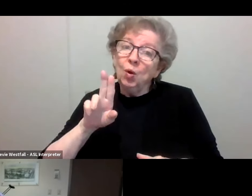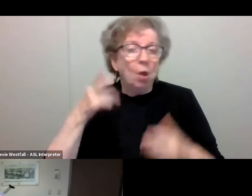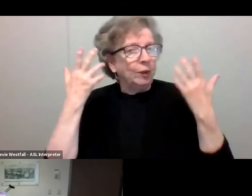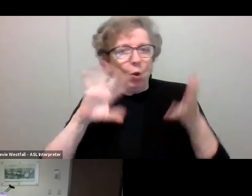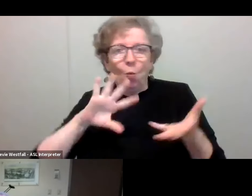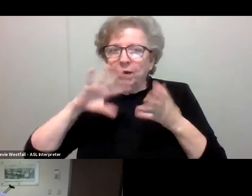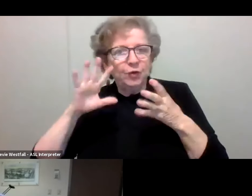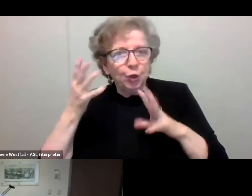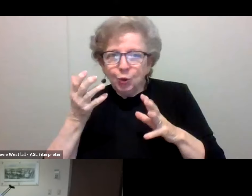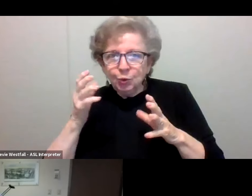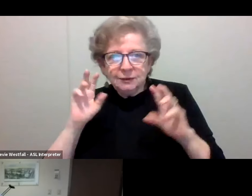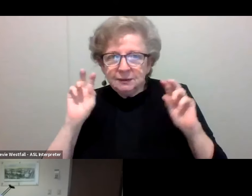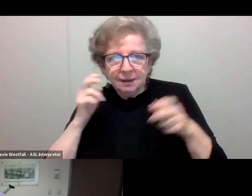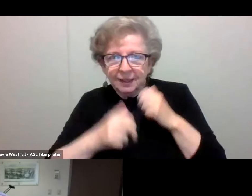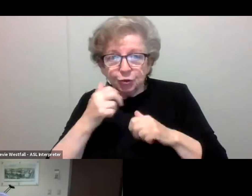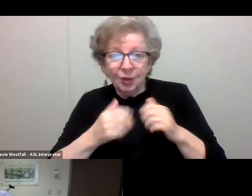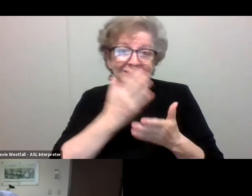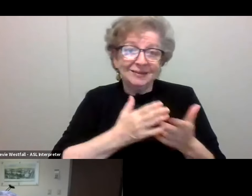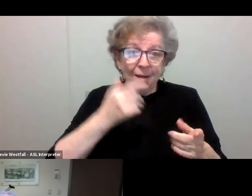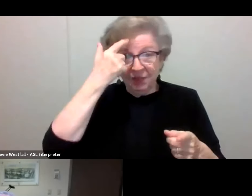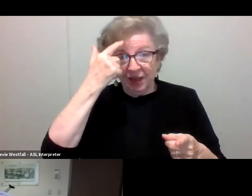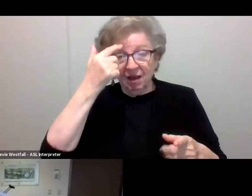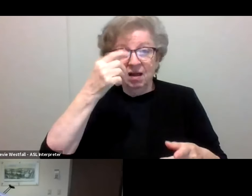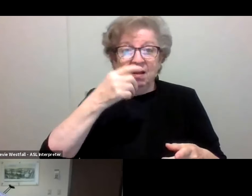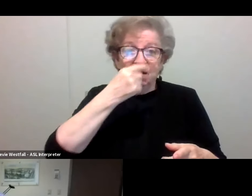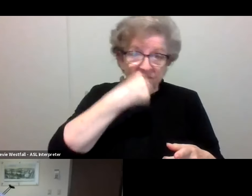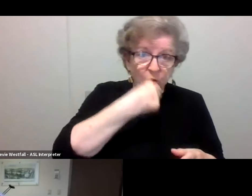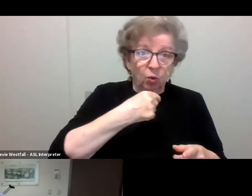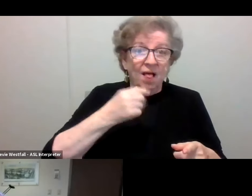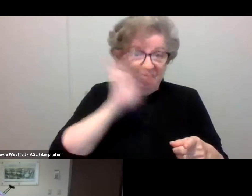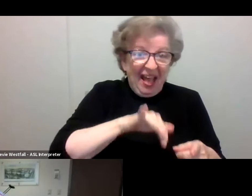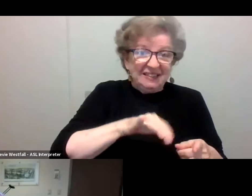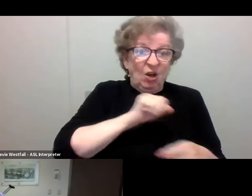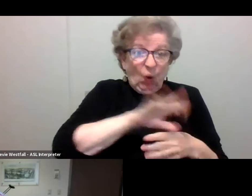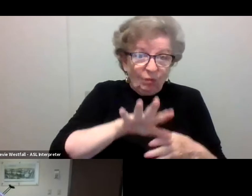Everyone who gets the flu is gonna think they have COVID. They might also have COVID, we don't know how the two interact really.